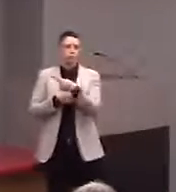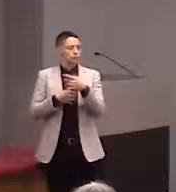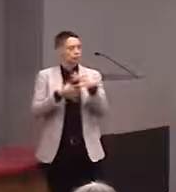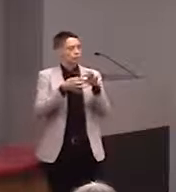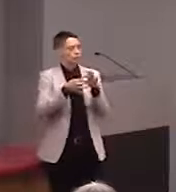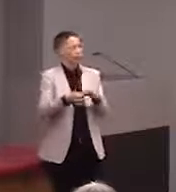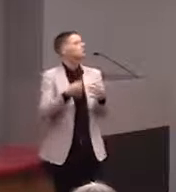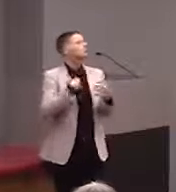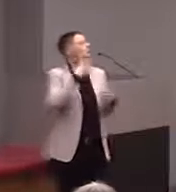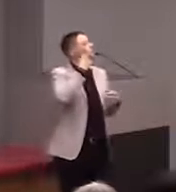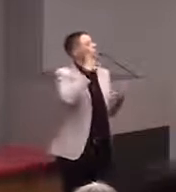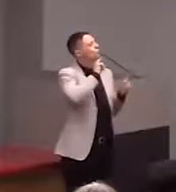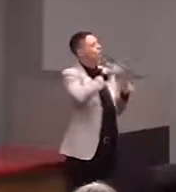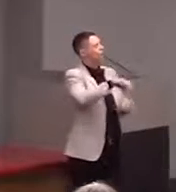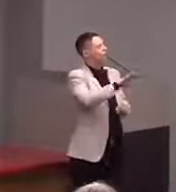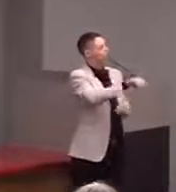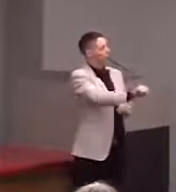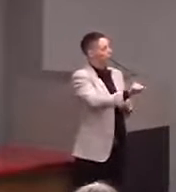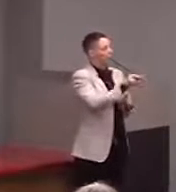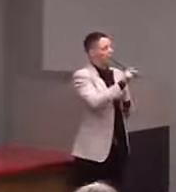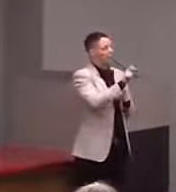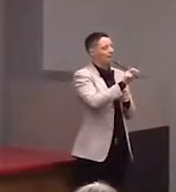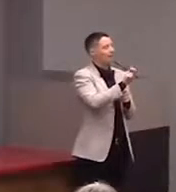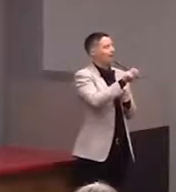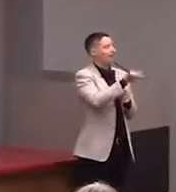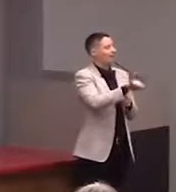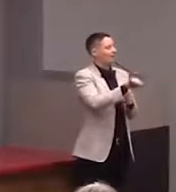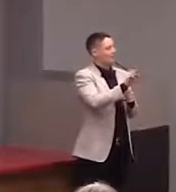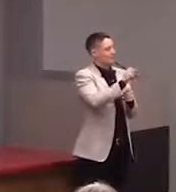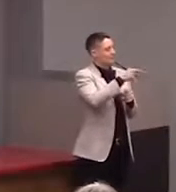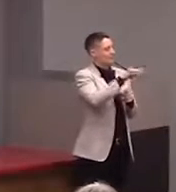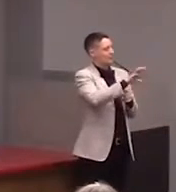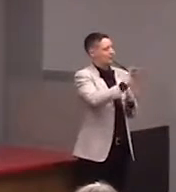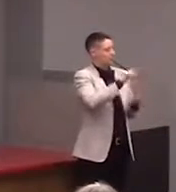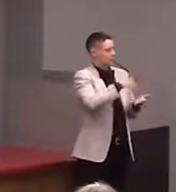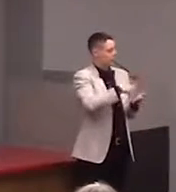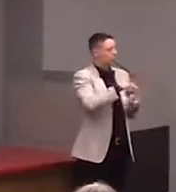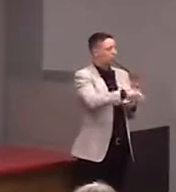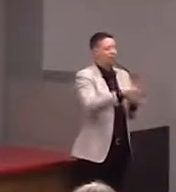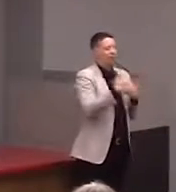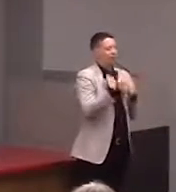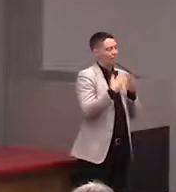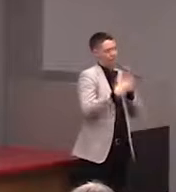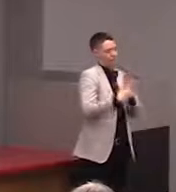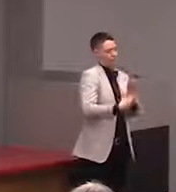and I walked up with a phone and dialed